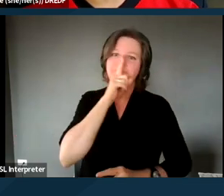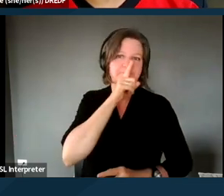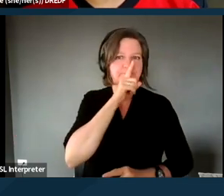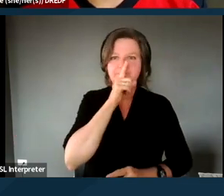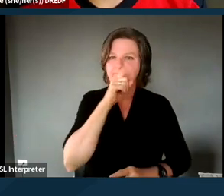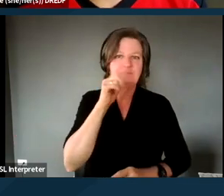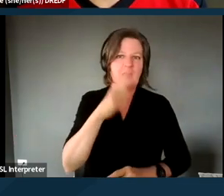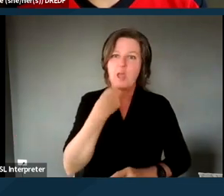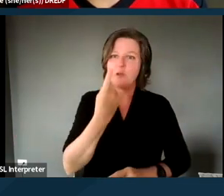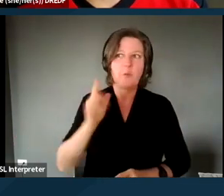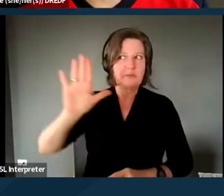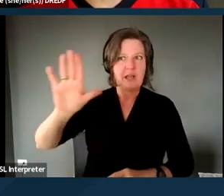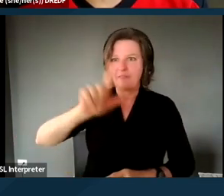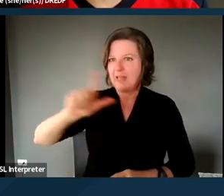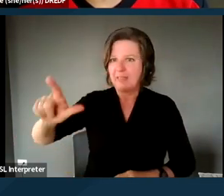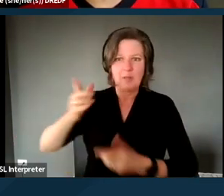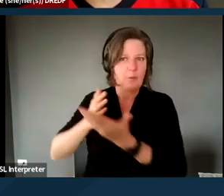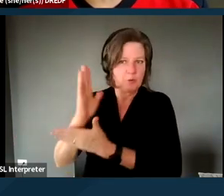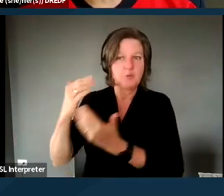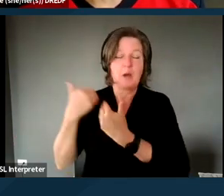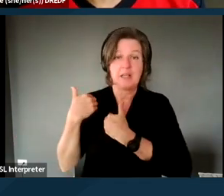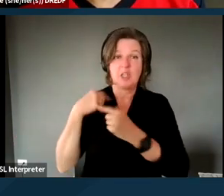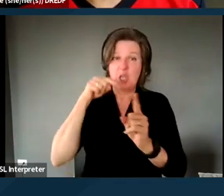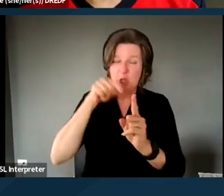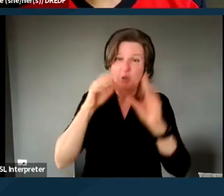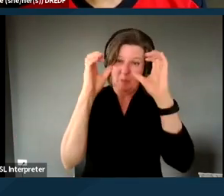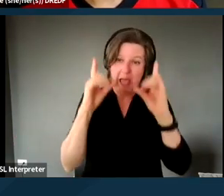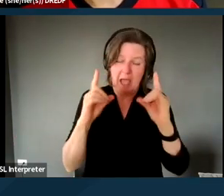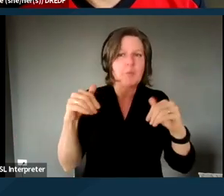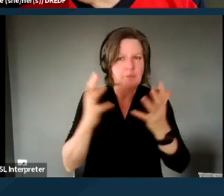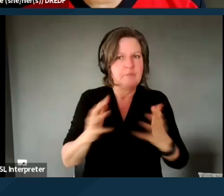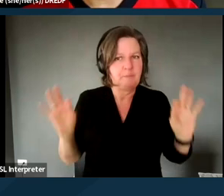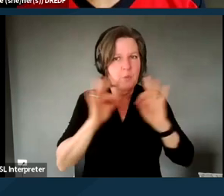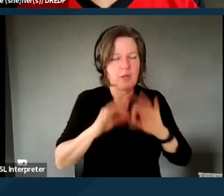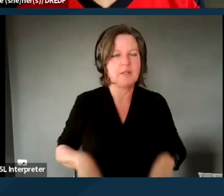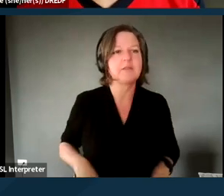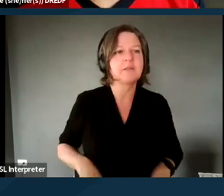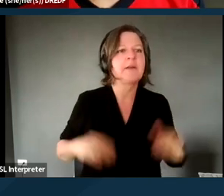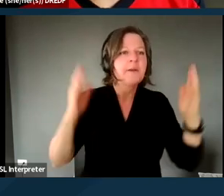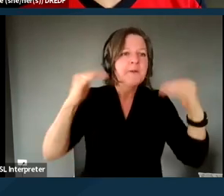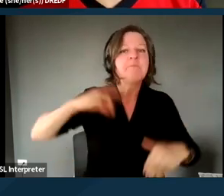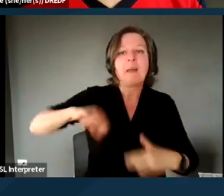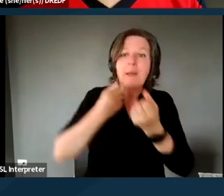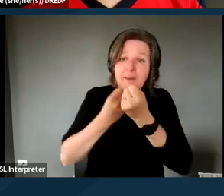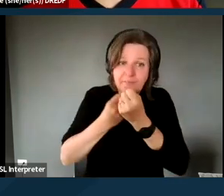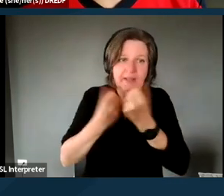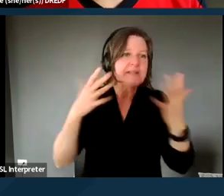so it's important to get that element of education. Benefits, advocacy, as I said, this is a lifeline.